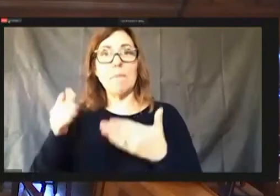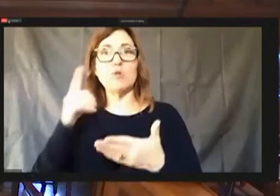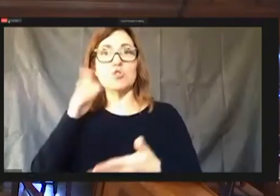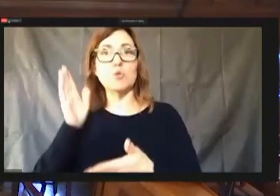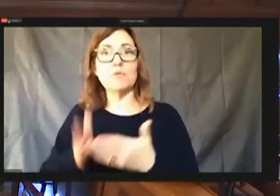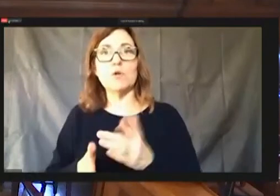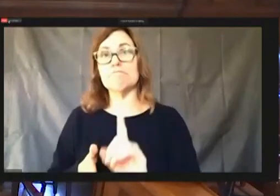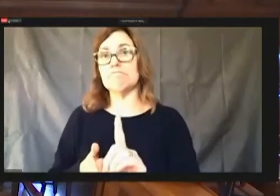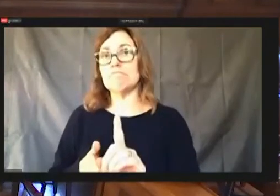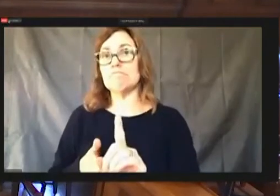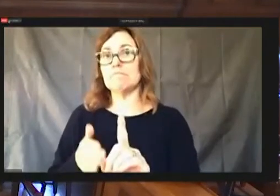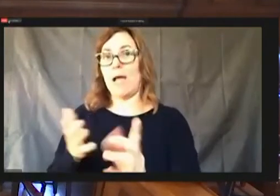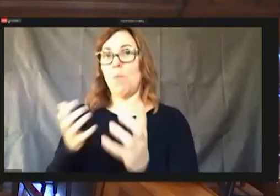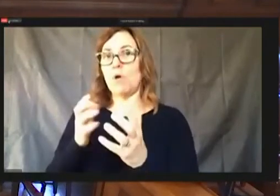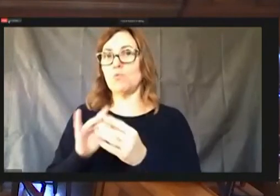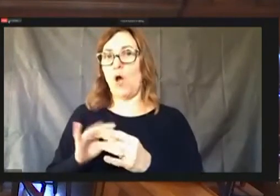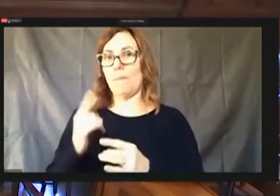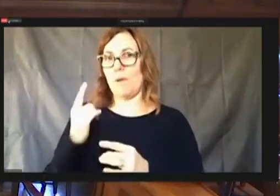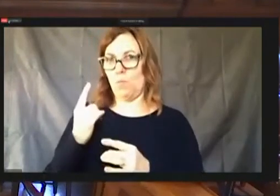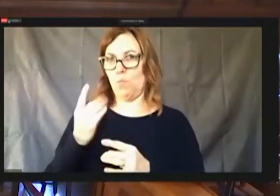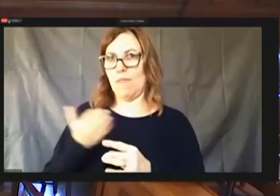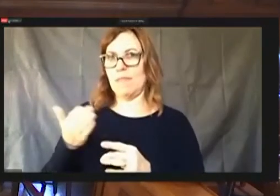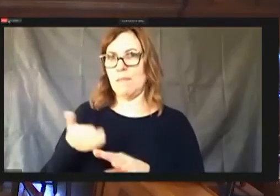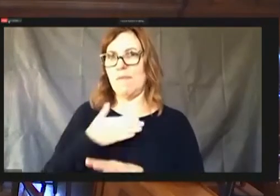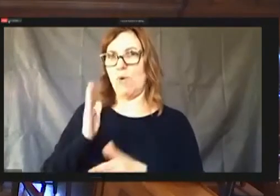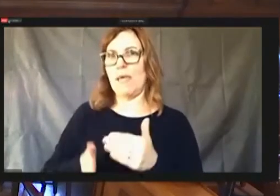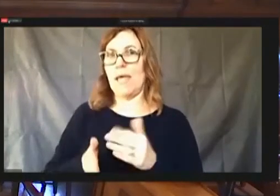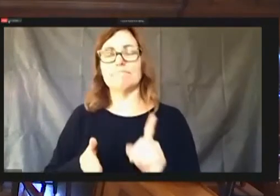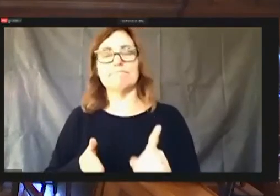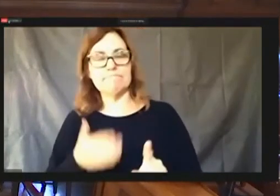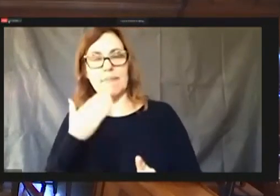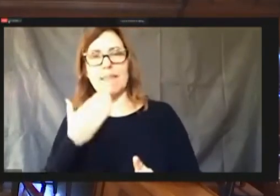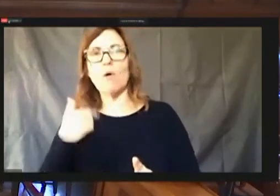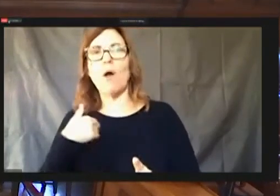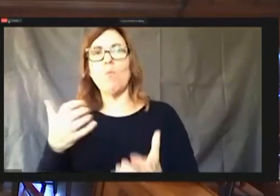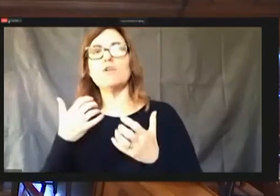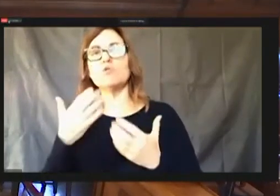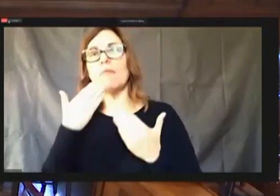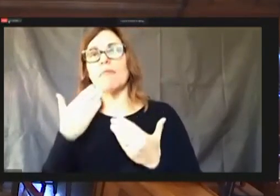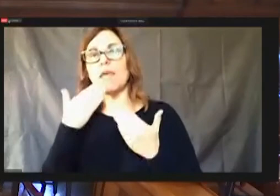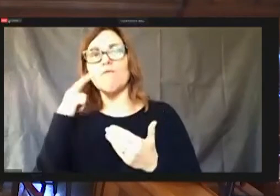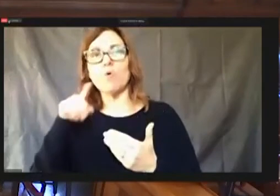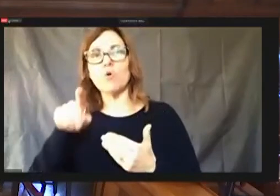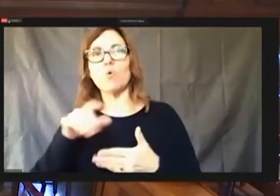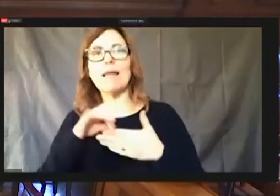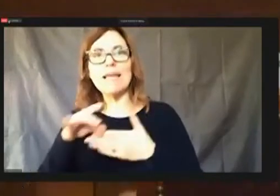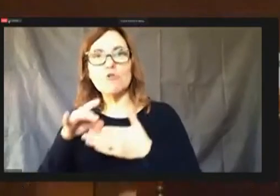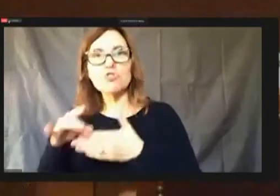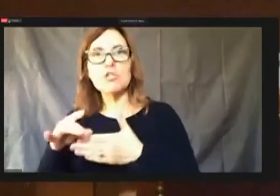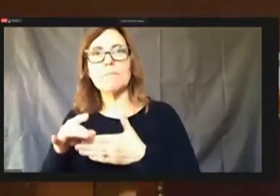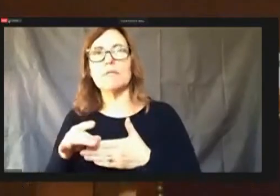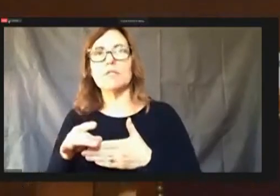I want to thank your leadership and overseeing this budgetary process thank Bill van and